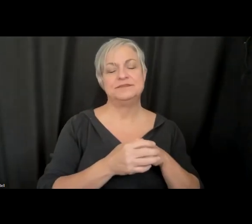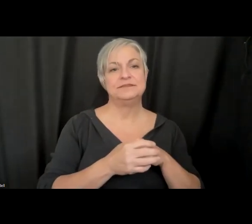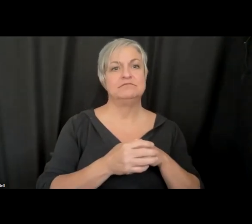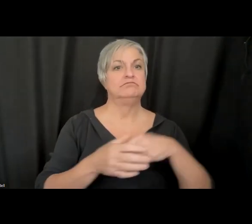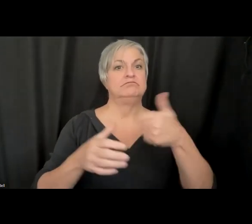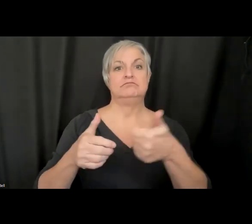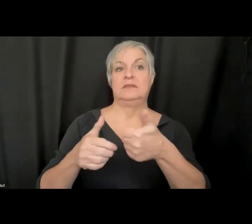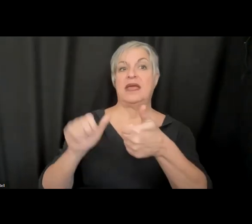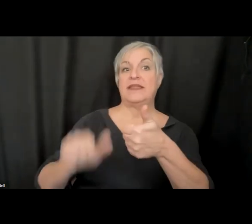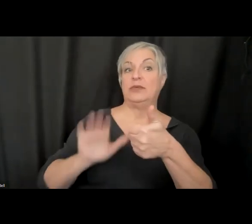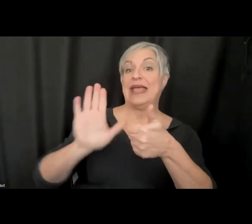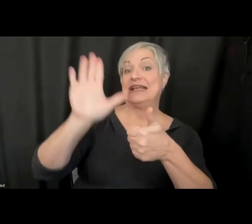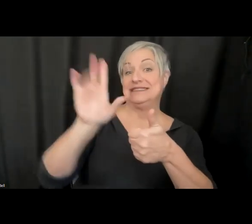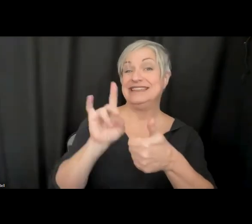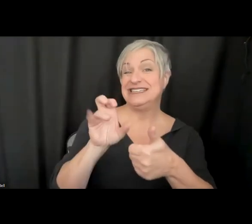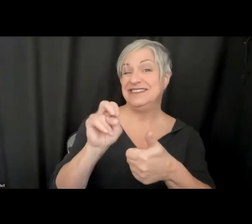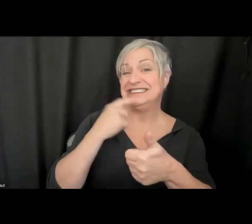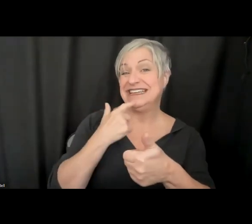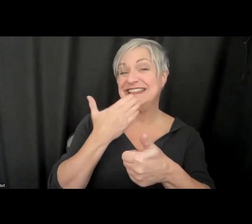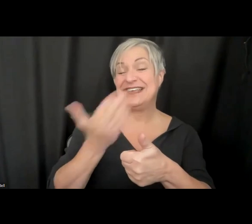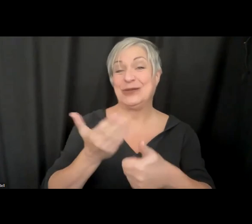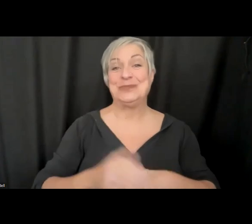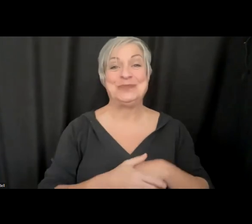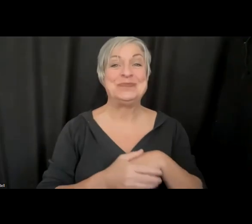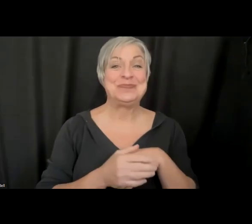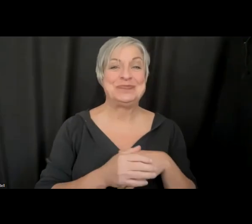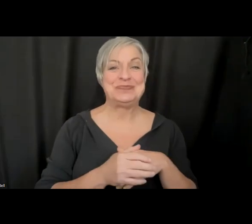excellent. Thank you. >> Sure.